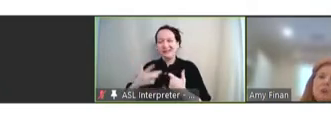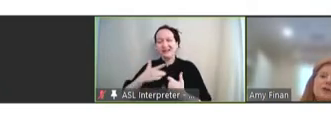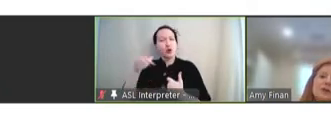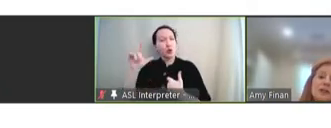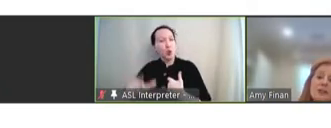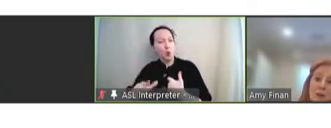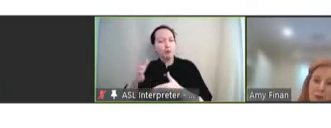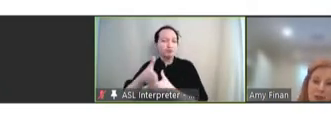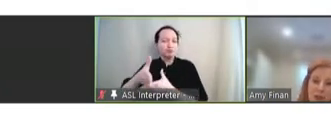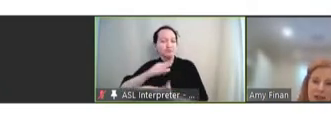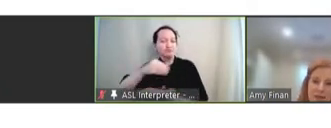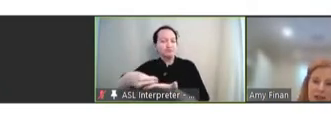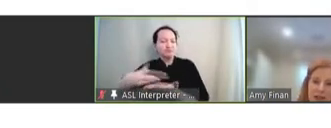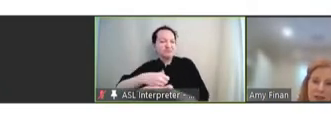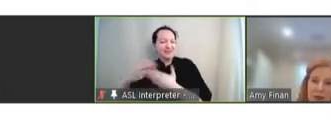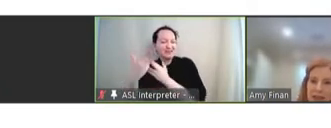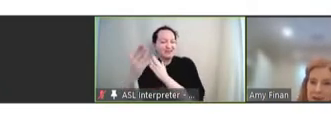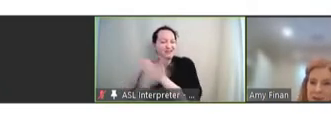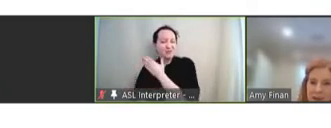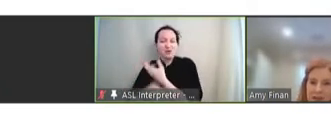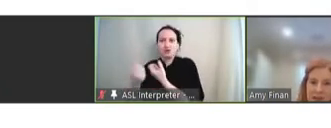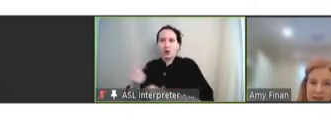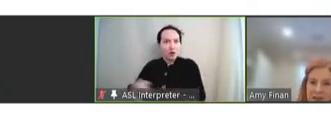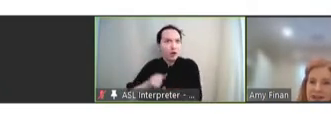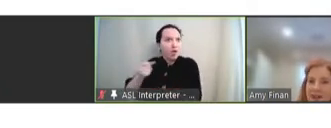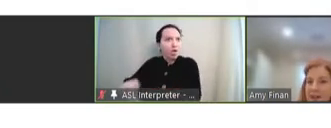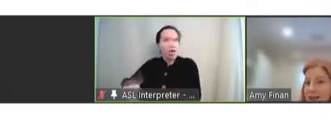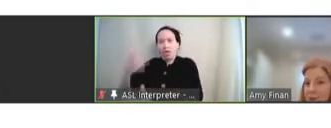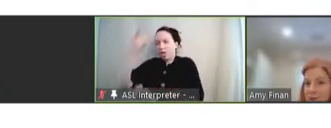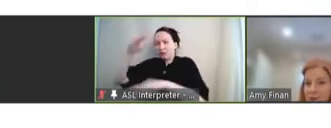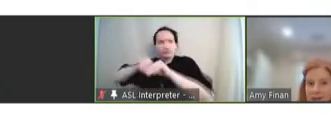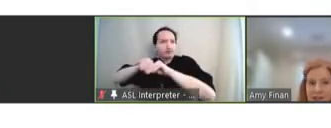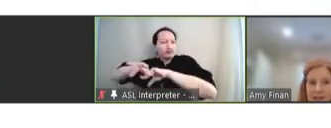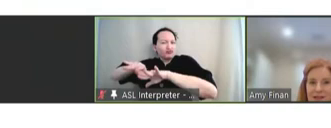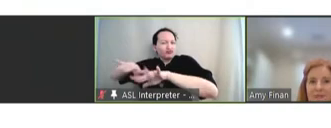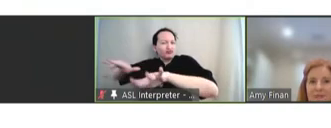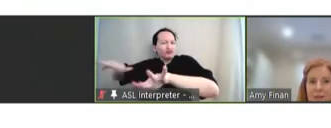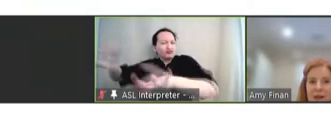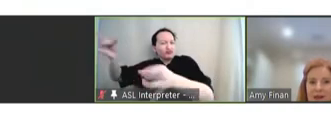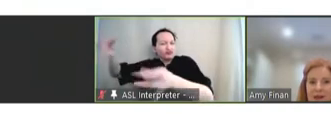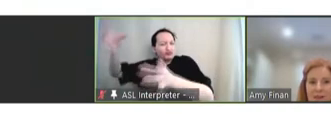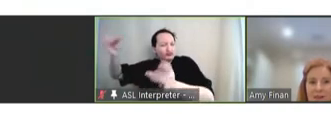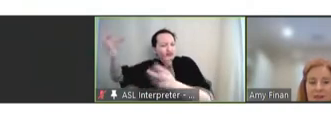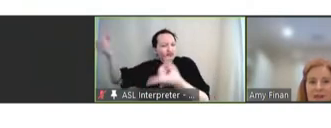are most disproportionately affected by endemic diseases and health crises? Next slide, please.